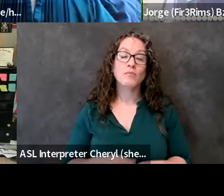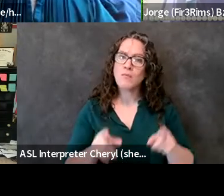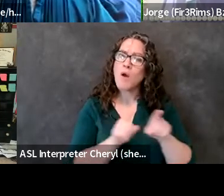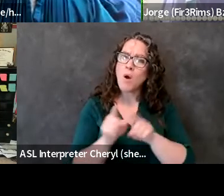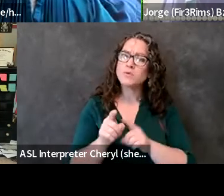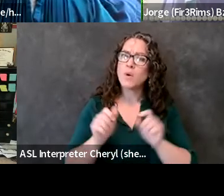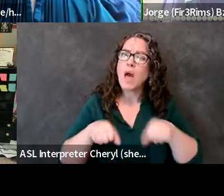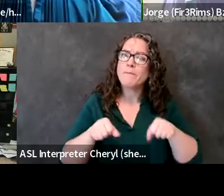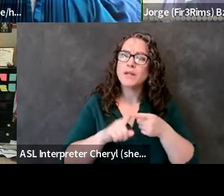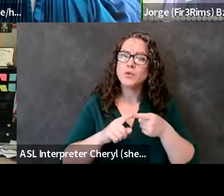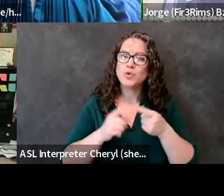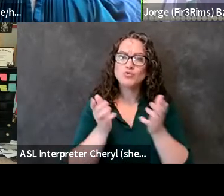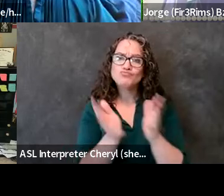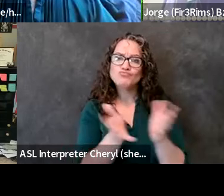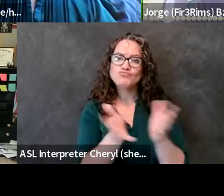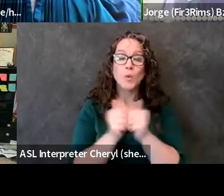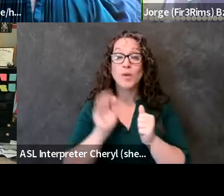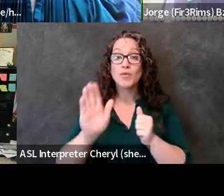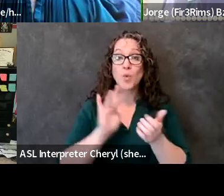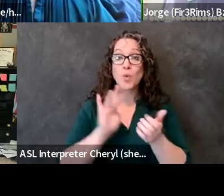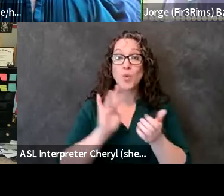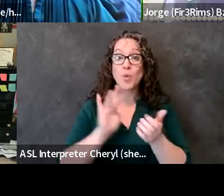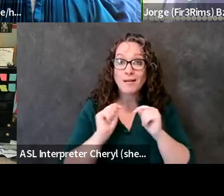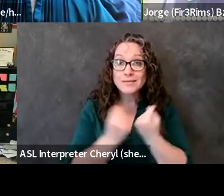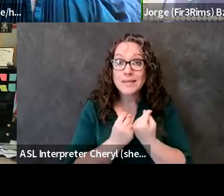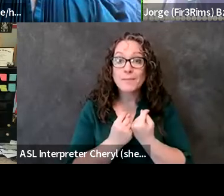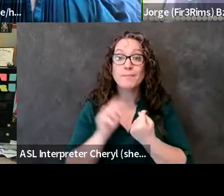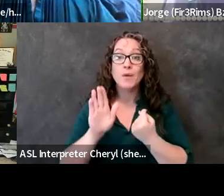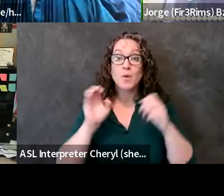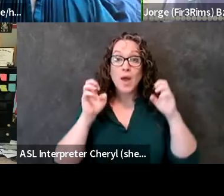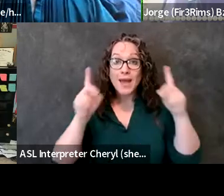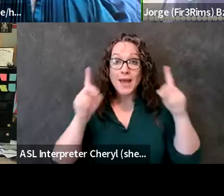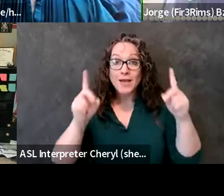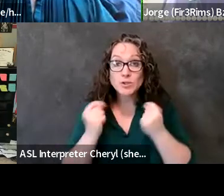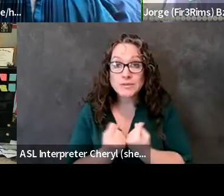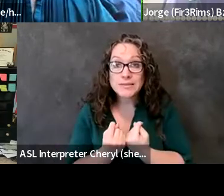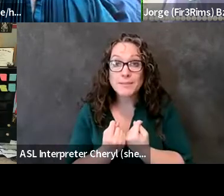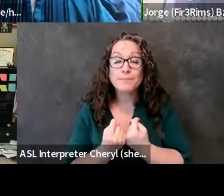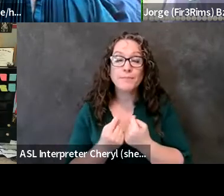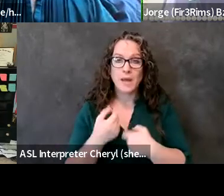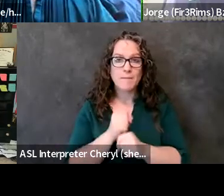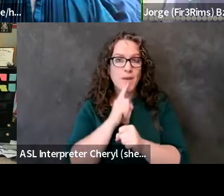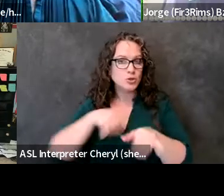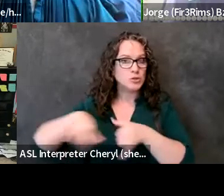and making sure that everyone is on the same page and everyone um acknowledges and